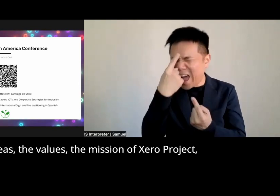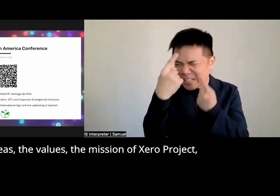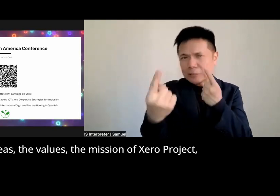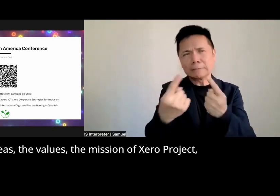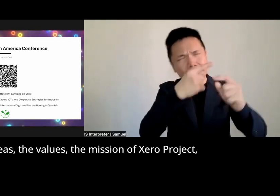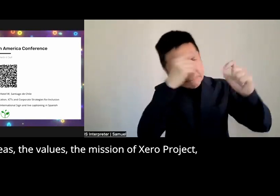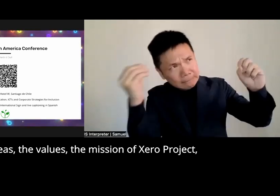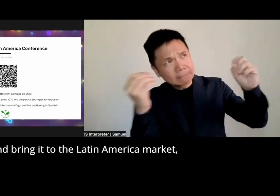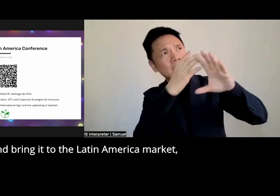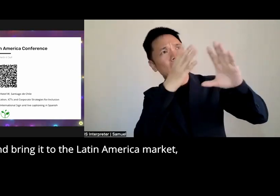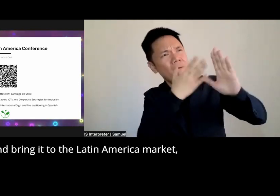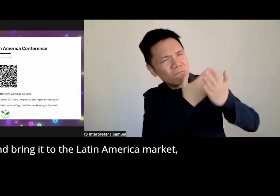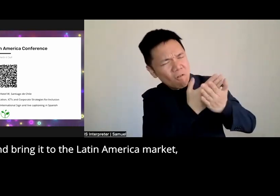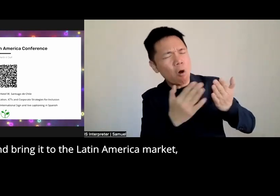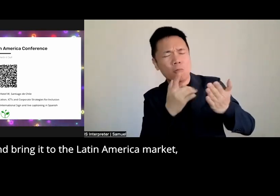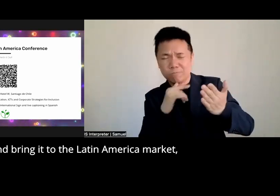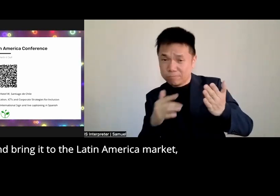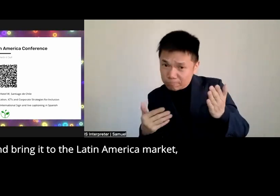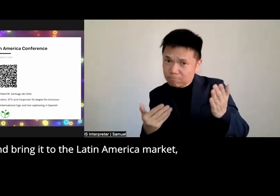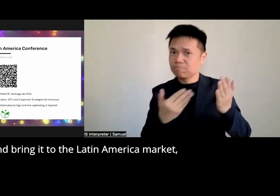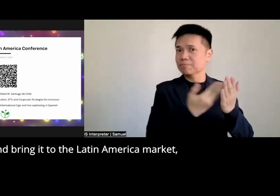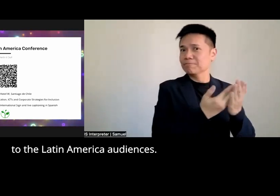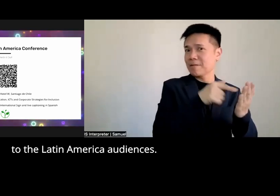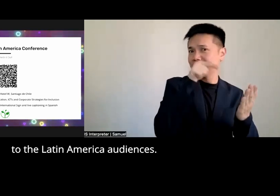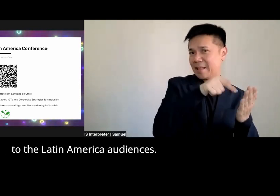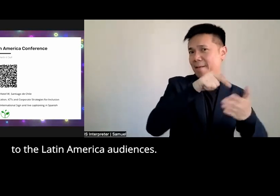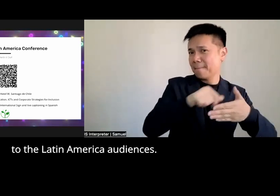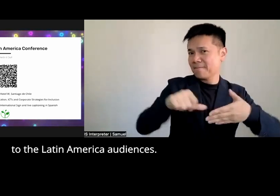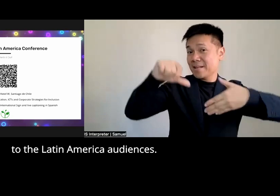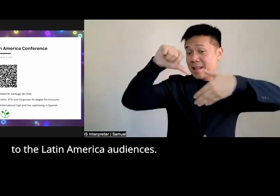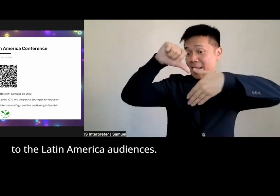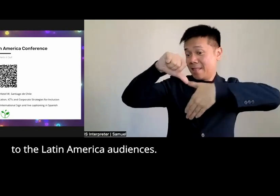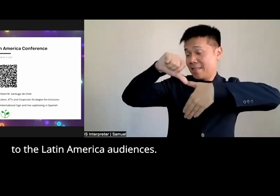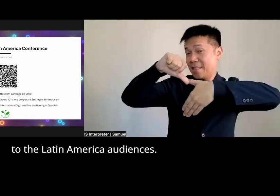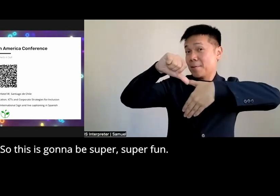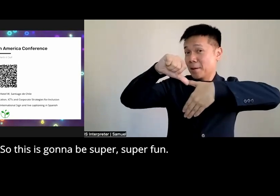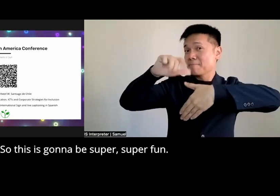of zero project and bring it to the Latin America Market to the Latin America audiences so this is